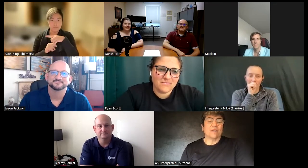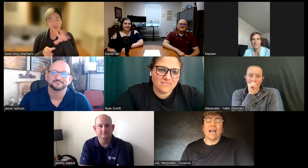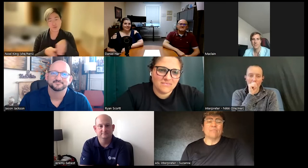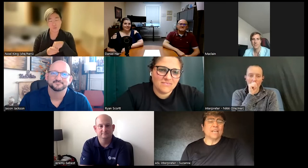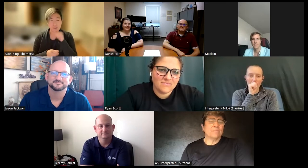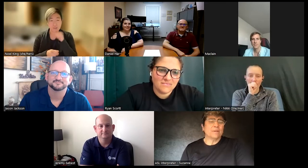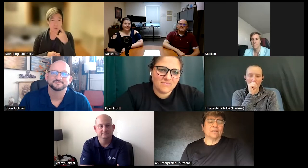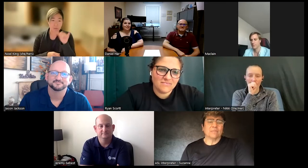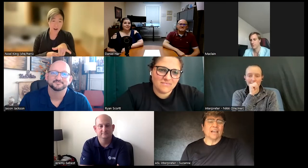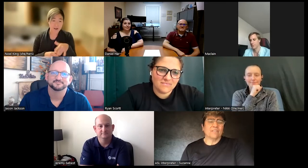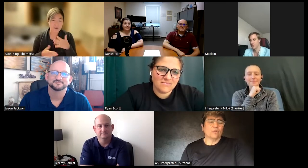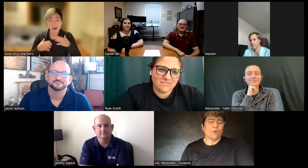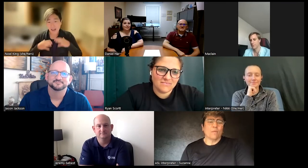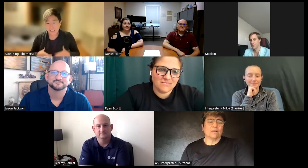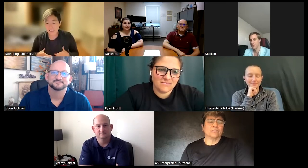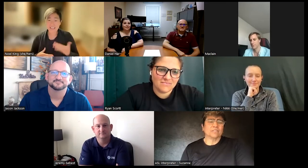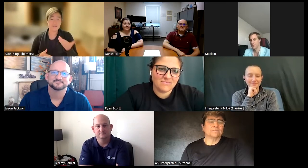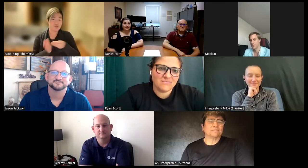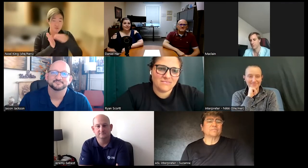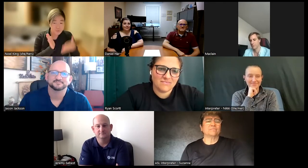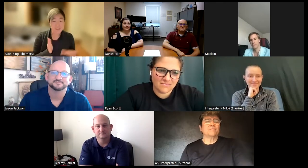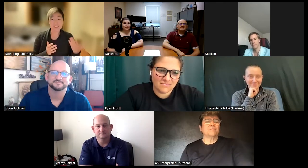um but I have many people in my life who are role models